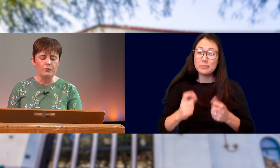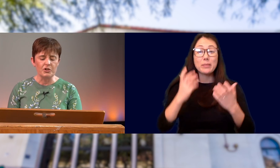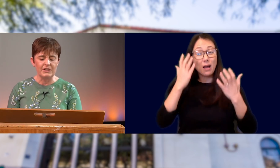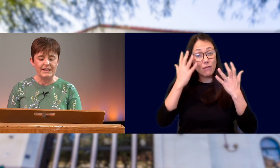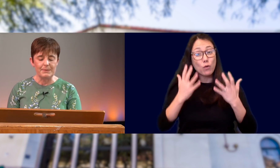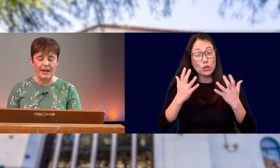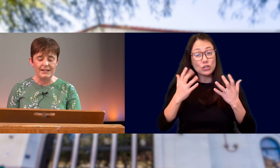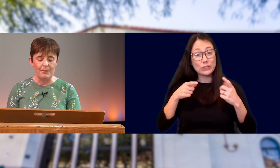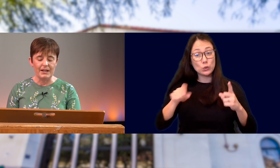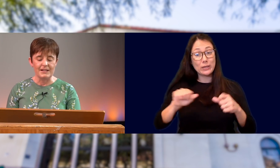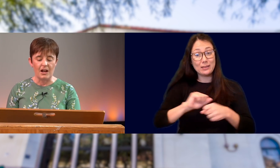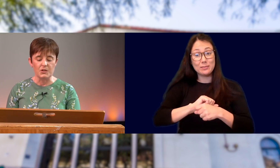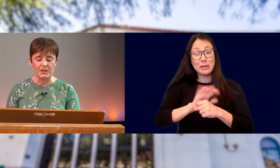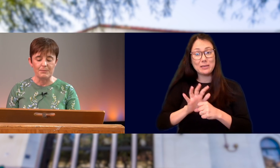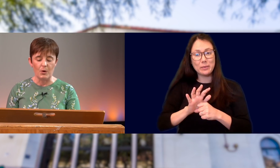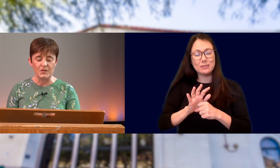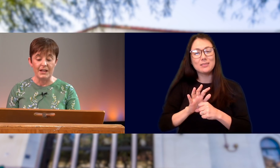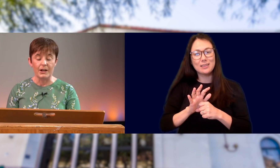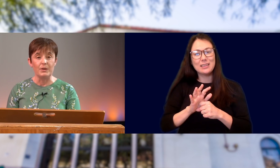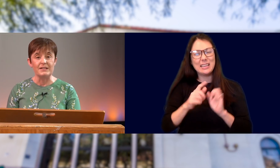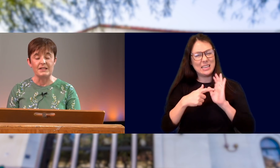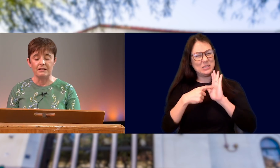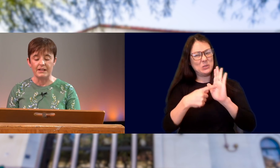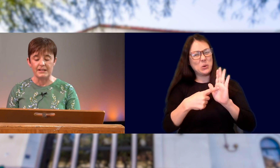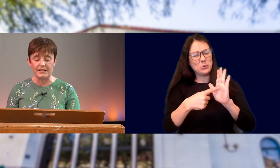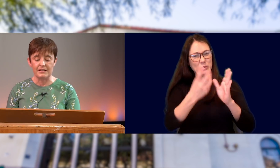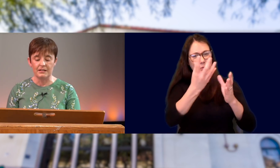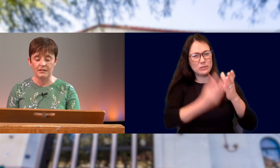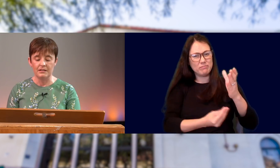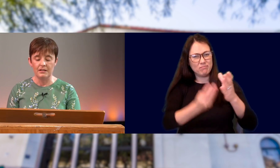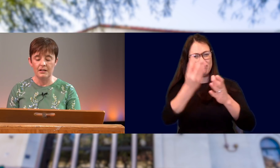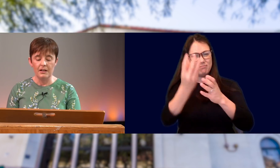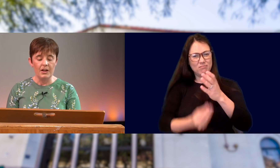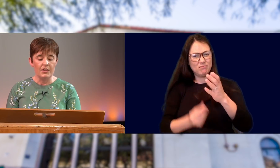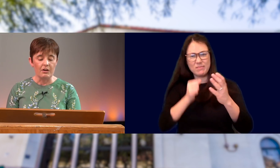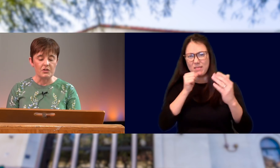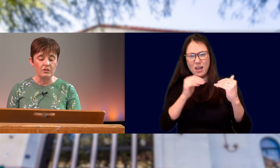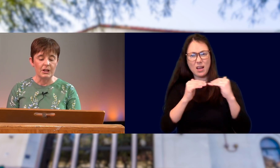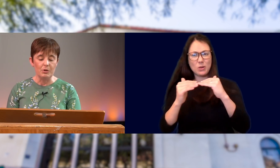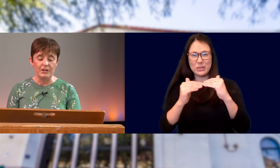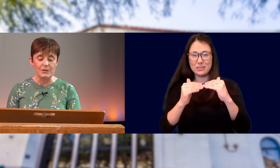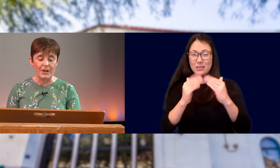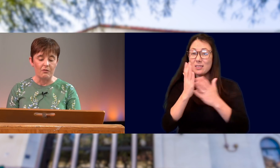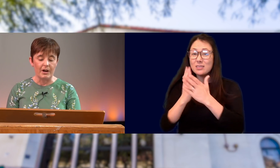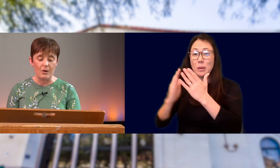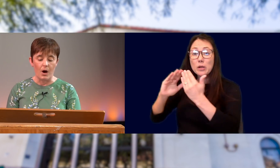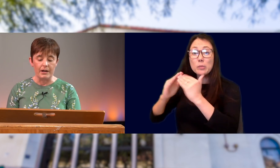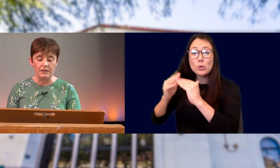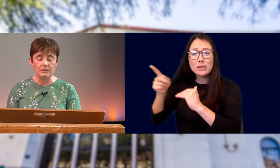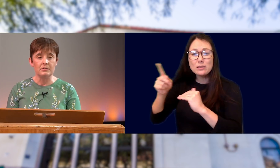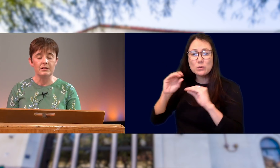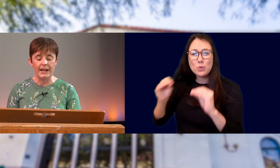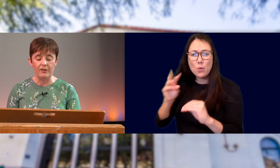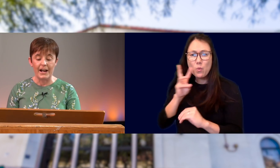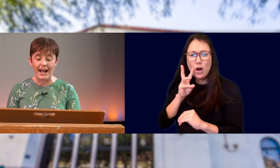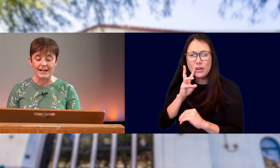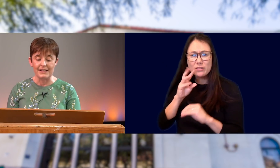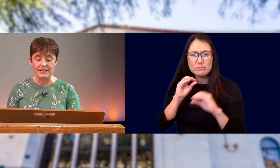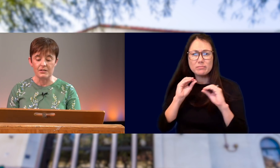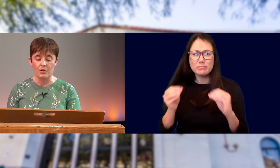UNFORTUNATELY, THIS PANDEMIC HAS ALSO EXPOSED THE INEQUITIES THAT STILL EXIST. THERE ARE STILL COMMUNITIES WITHOUT RUNNING WATER, INTERNET ACCESS